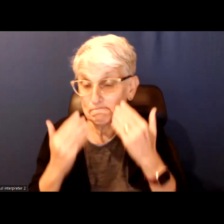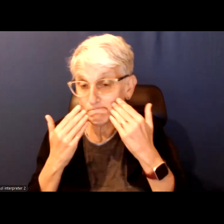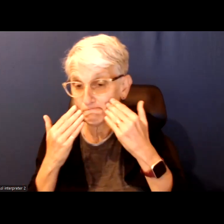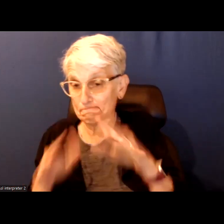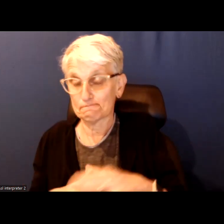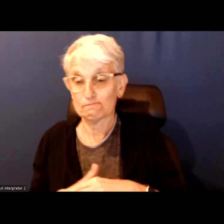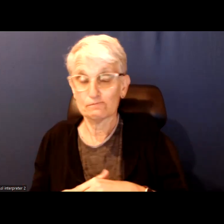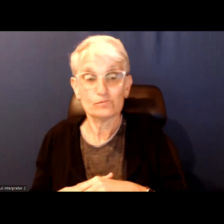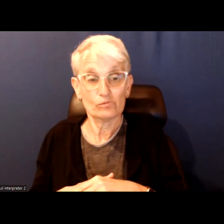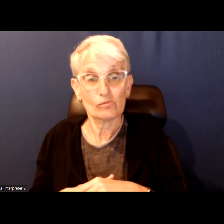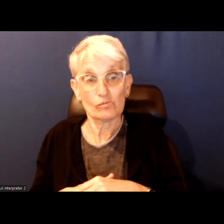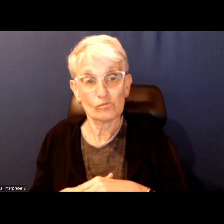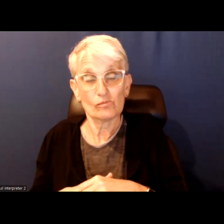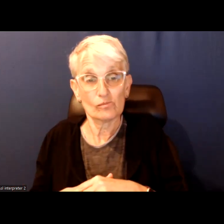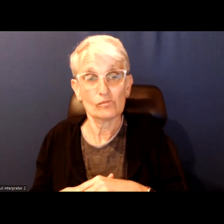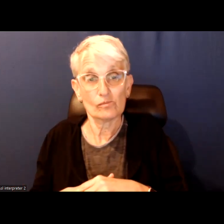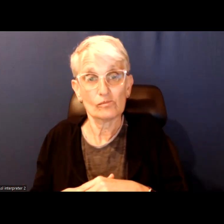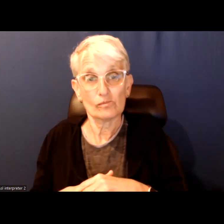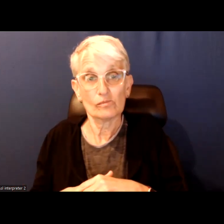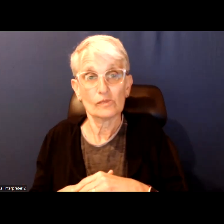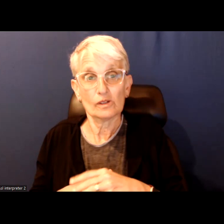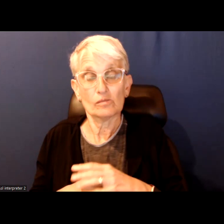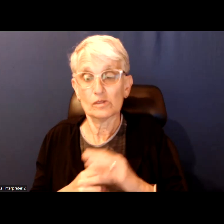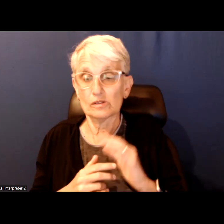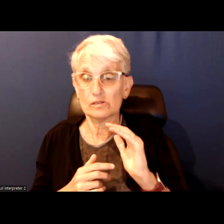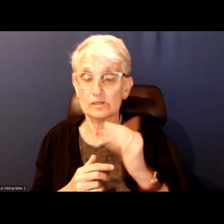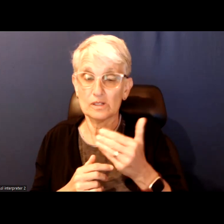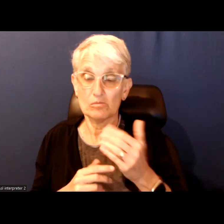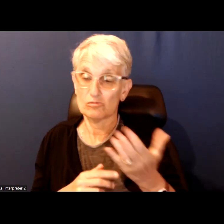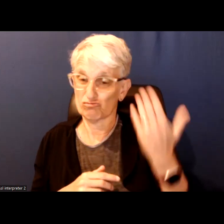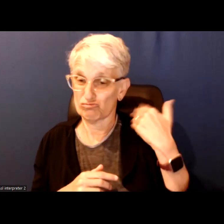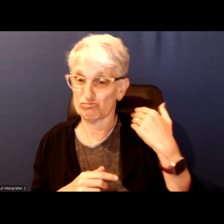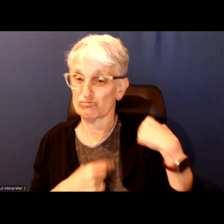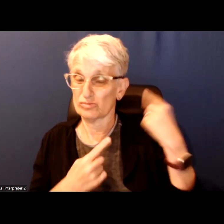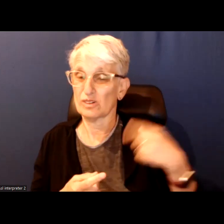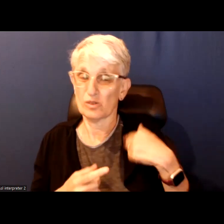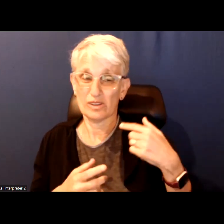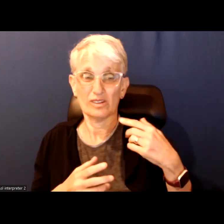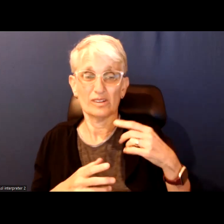But it seems like in the past, especially with the problem of incumbency and so many